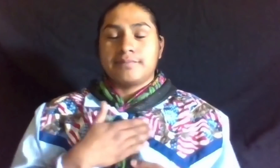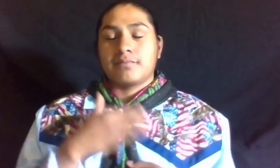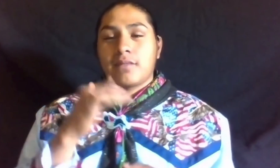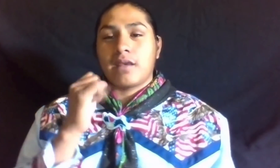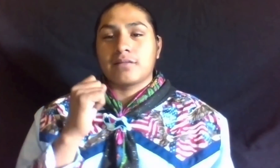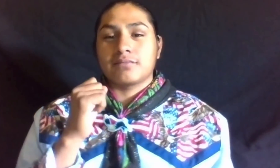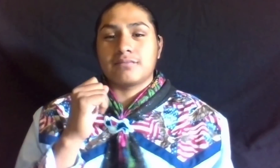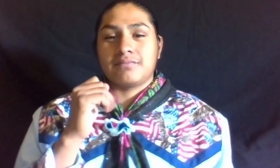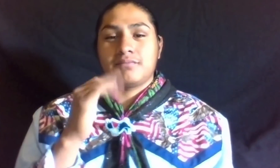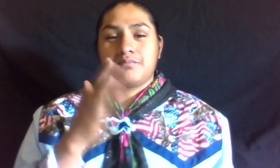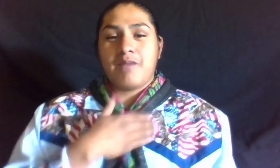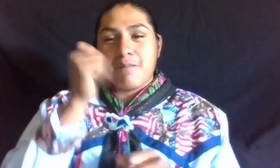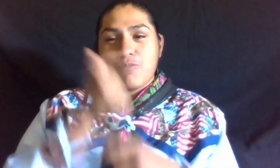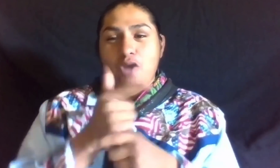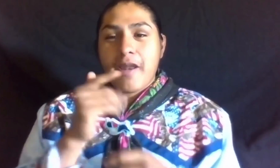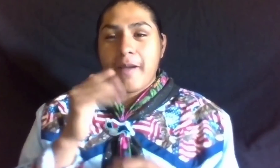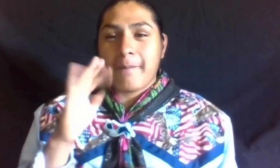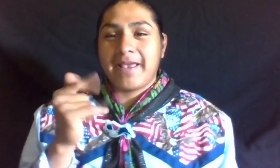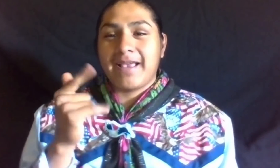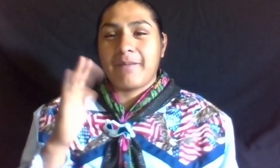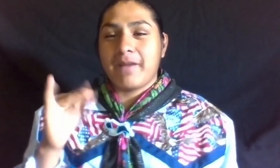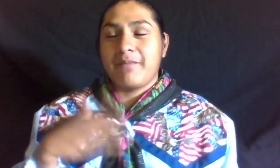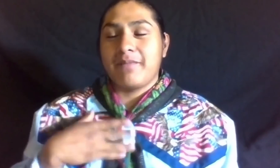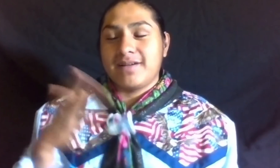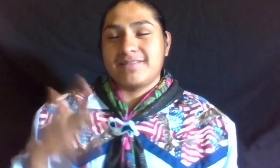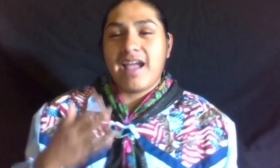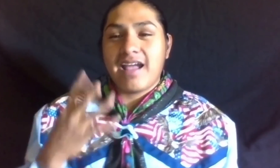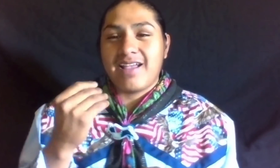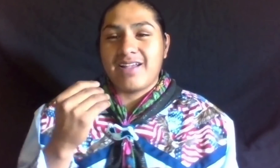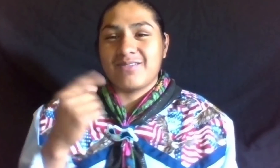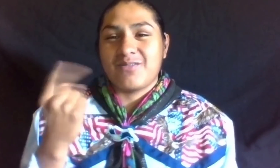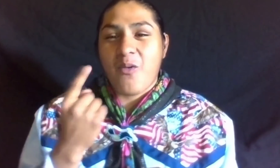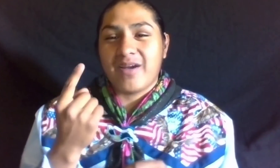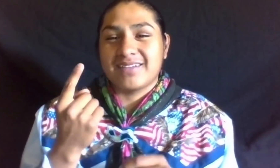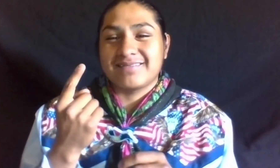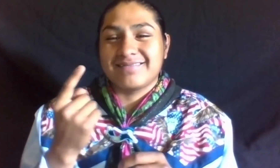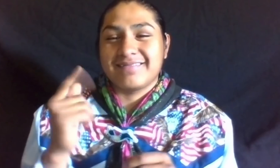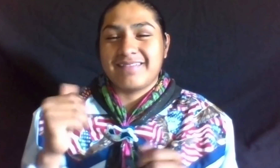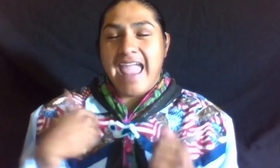IS MY BROTHER BEING BY MY SIDE KNOWING THAT WE HAD EACH OTHER'S BACK